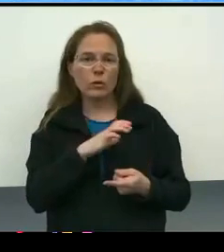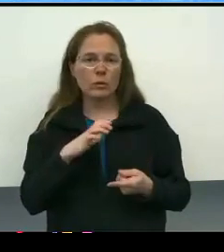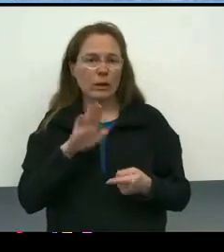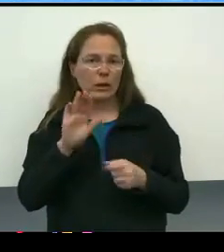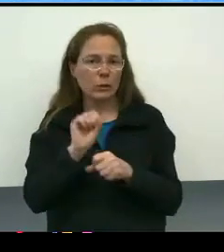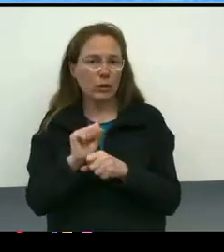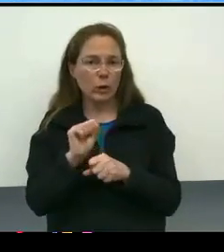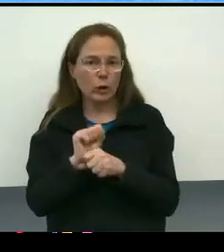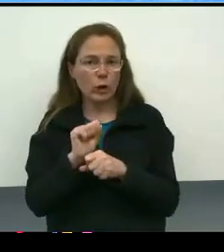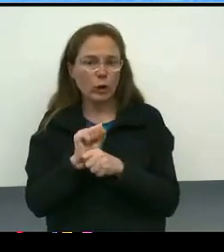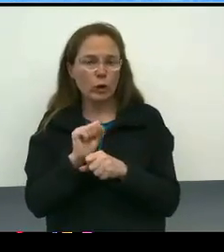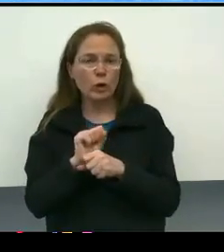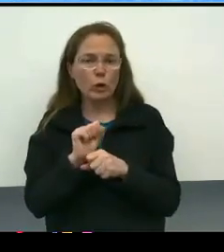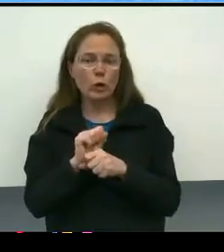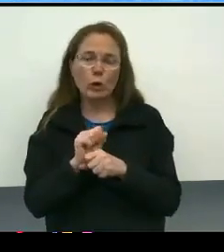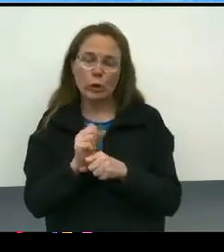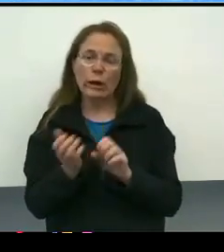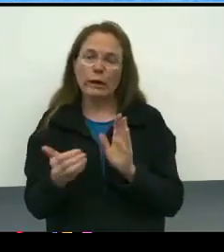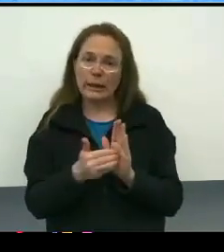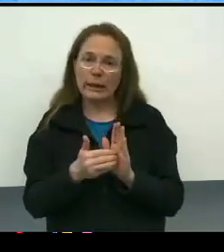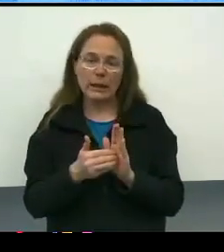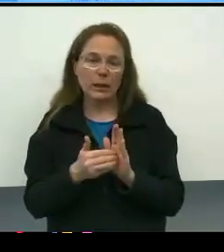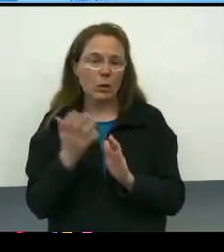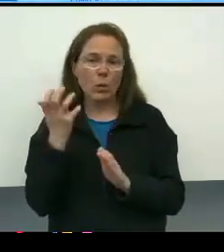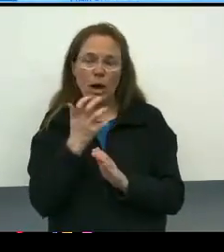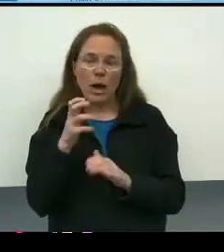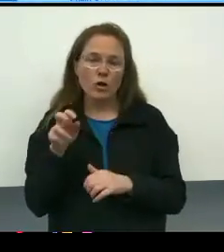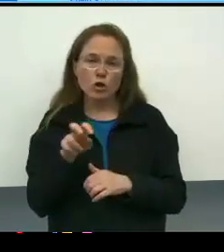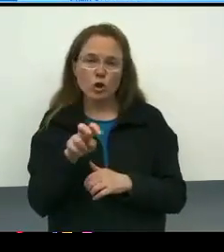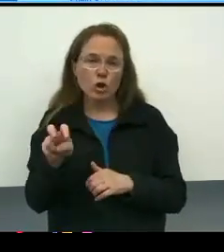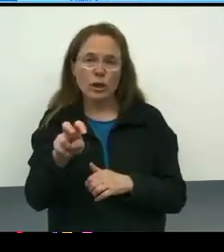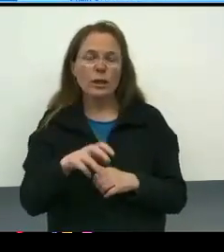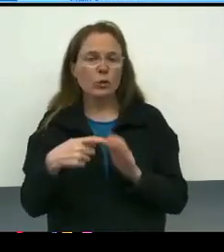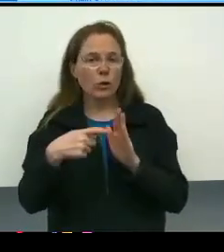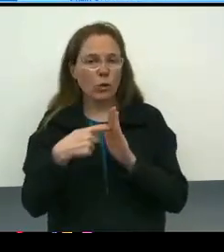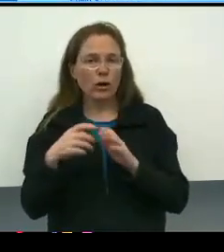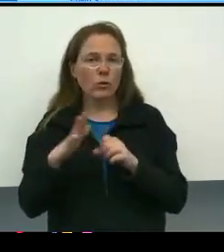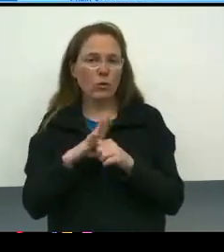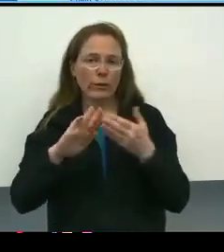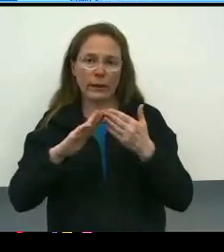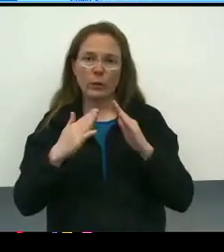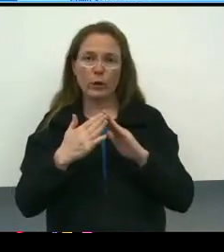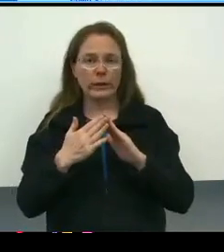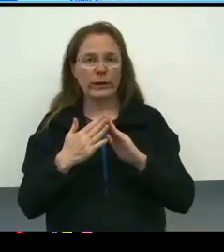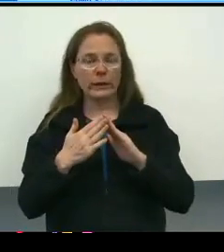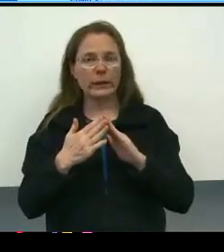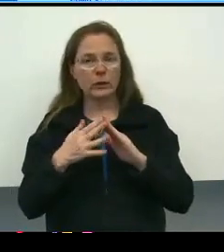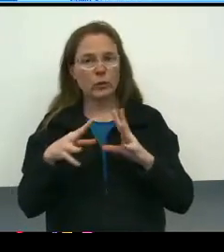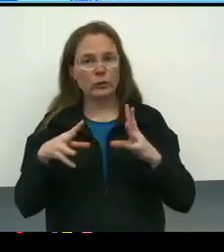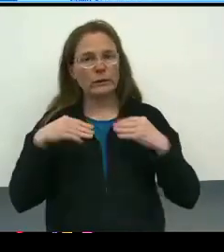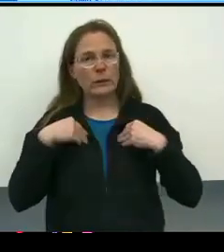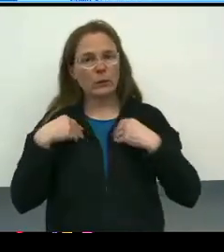And like we said, it's a journey, but it's a journey that takes the entire community to lean in, so we appreciate your leadership.